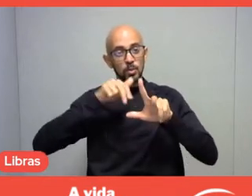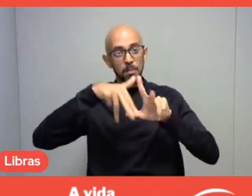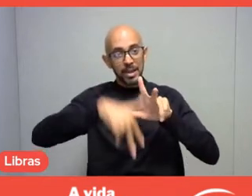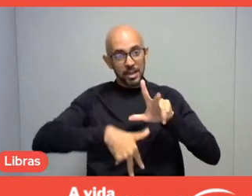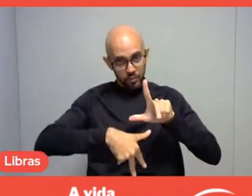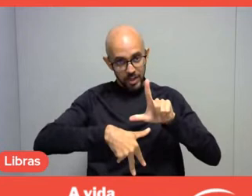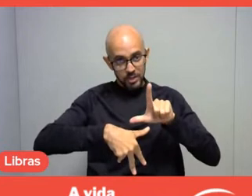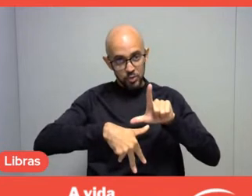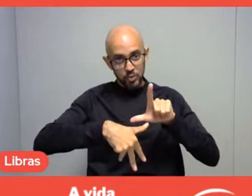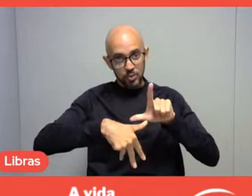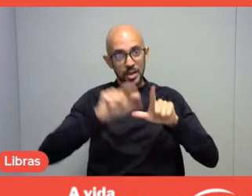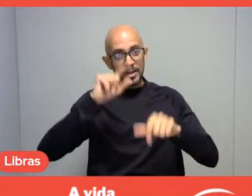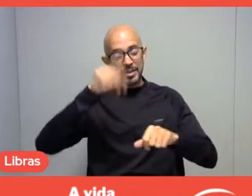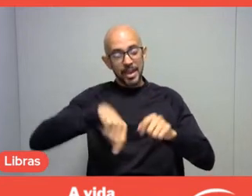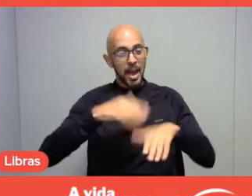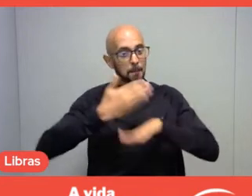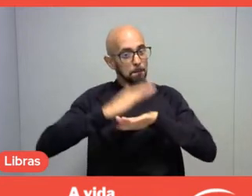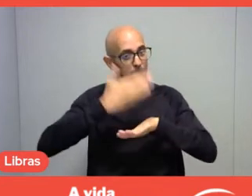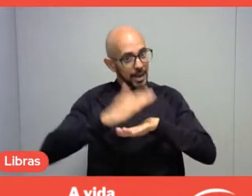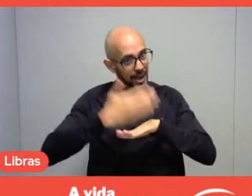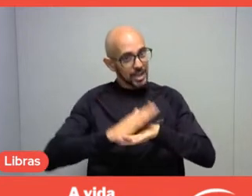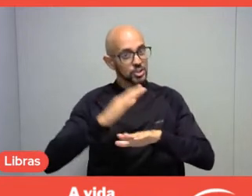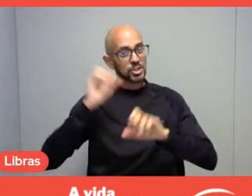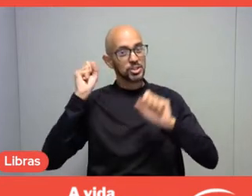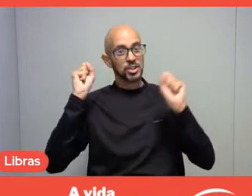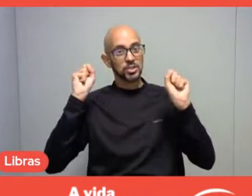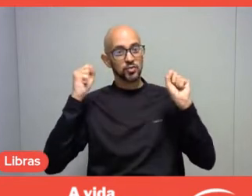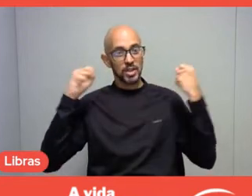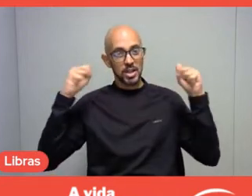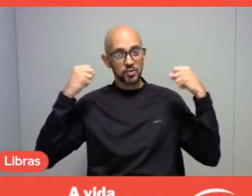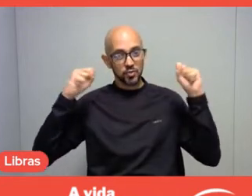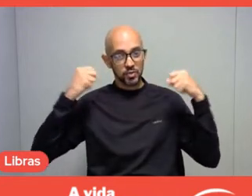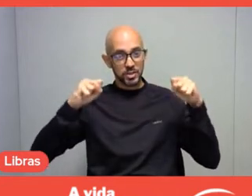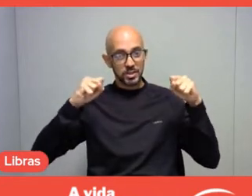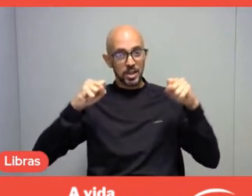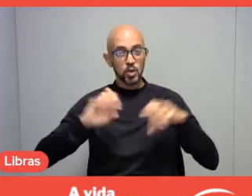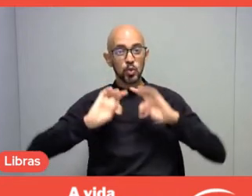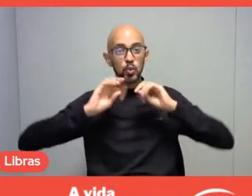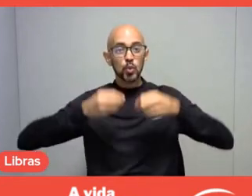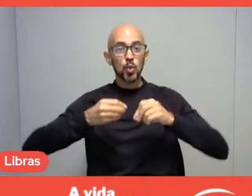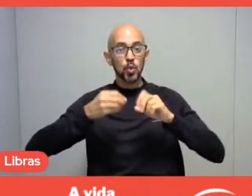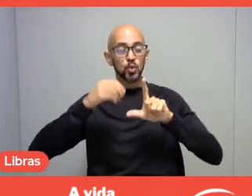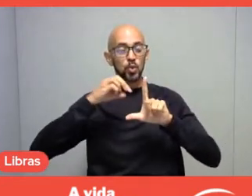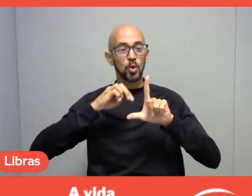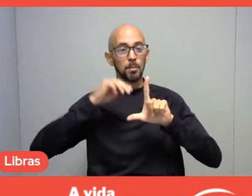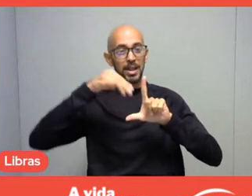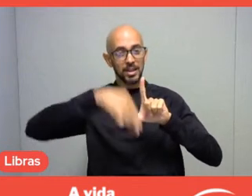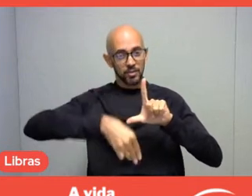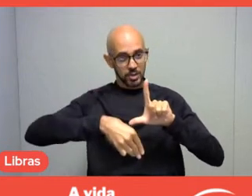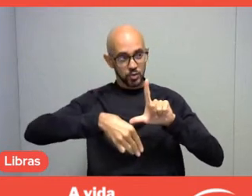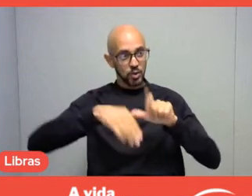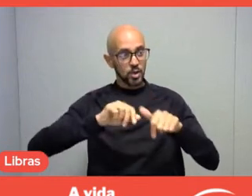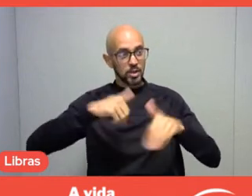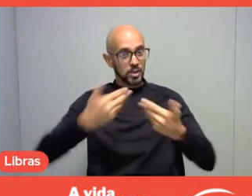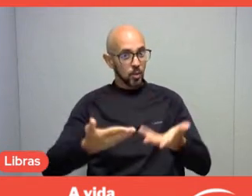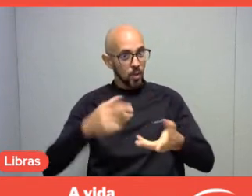social coexistence, and art in the metaverse. So, like, I want to give a very unique example.